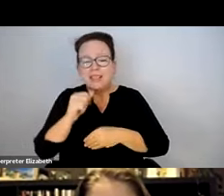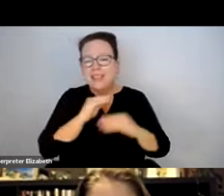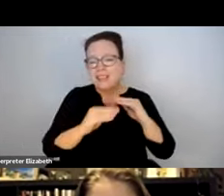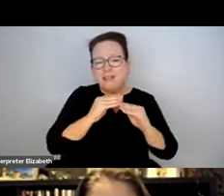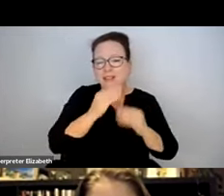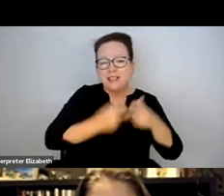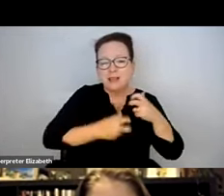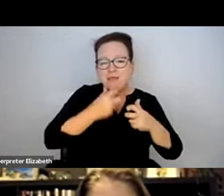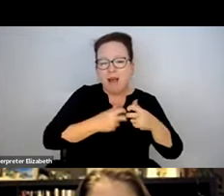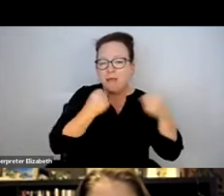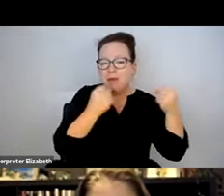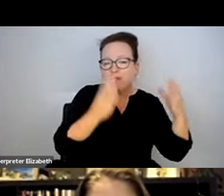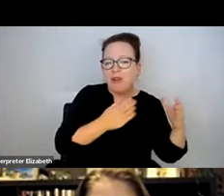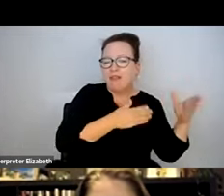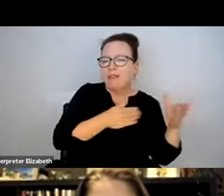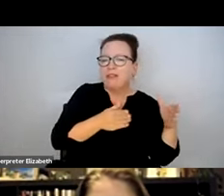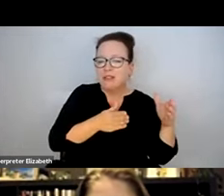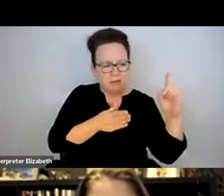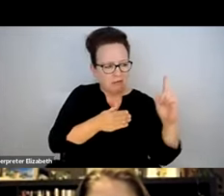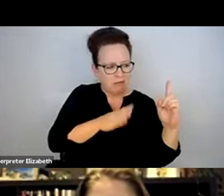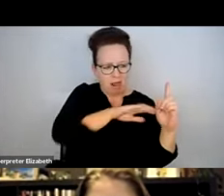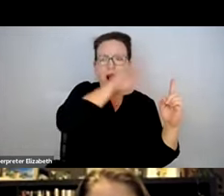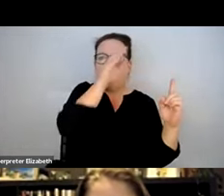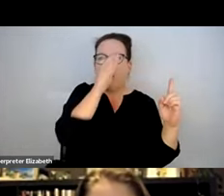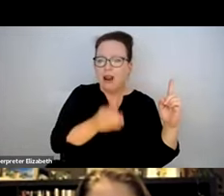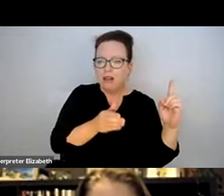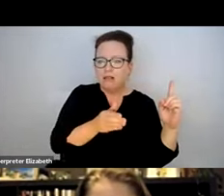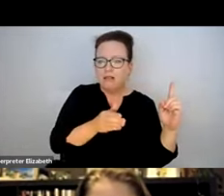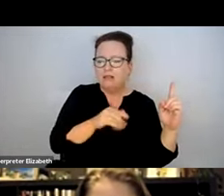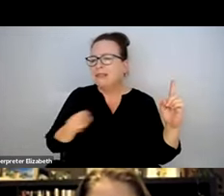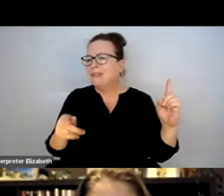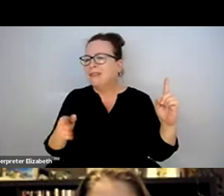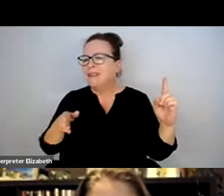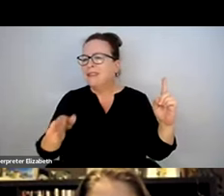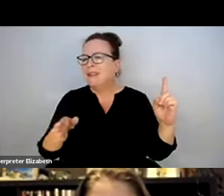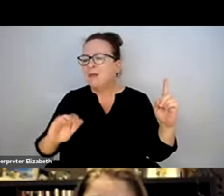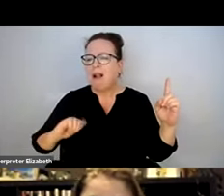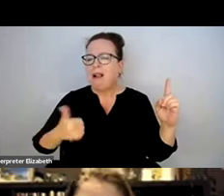AND HAVING ABUTTERS CLEAR THE SIDEWALK DOESN'T SOLVE THE PROBLEM OF MBTA BUS RIDERS GETTING FROM THE BUS ON TO THE